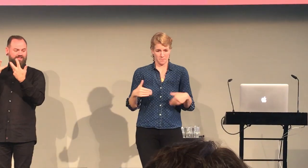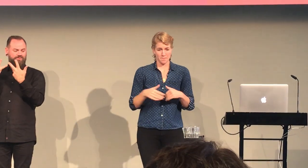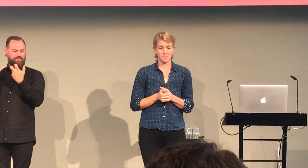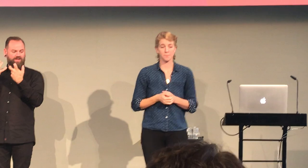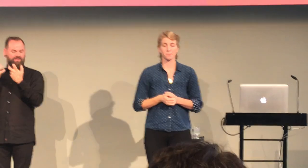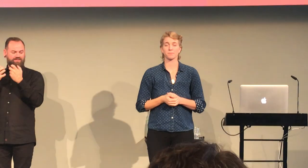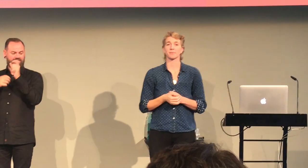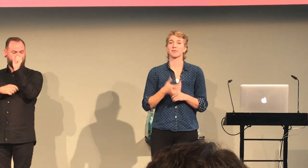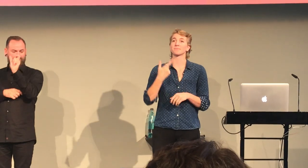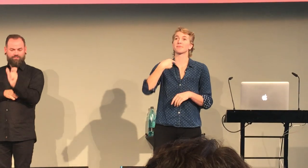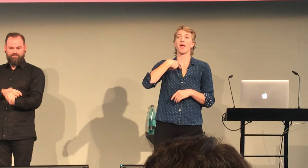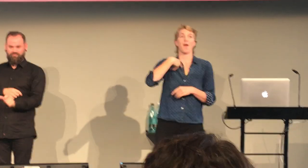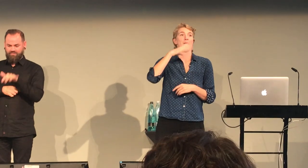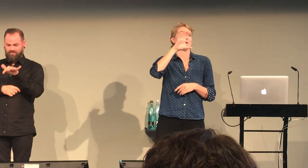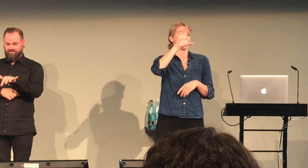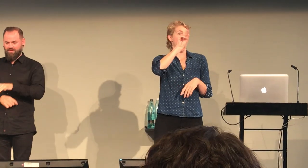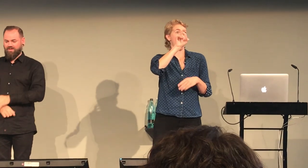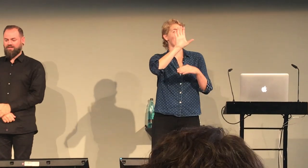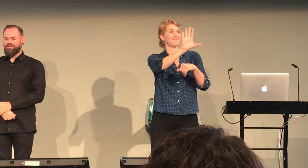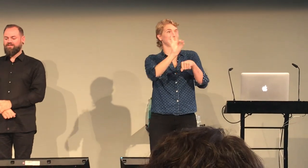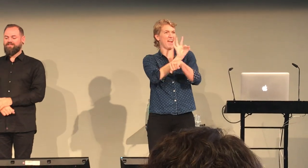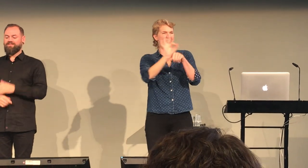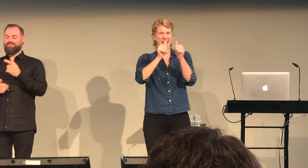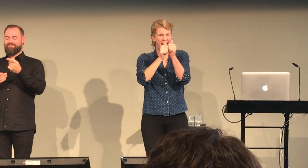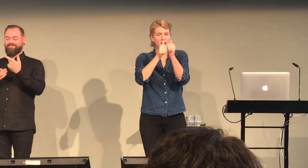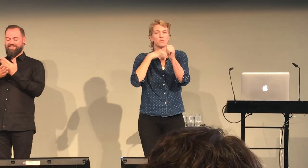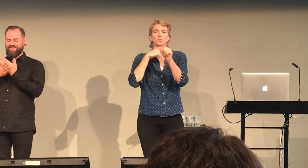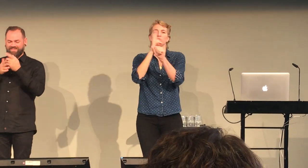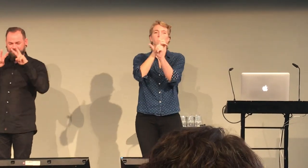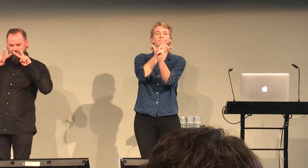which is pretty robust when you think about it.